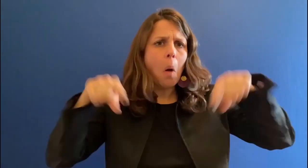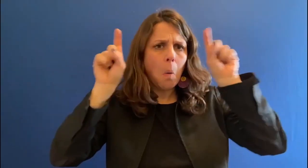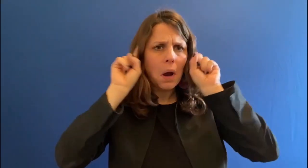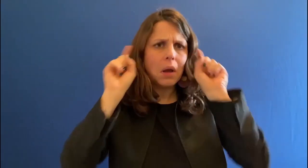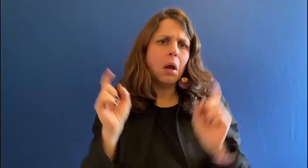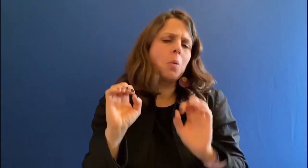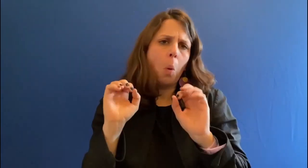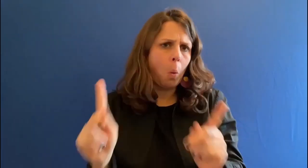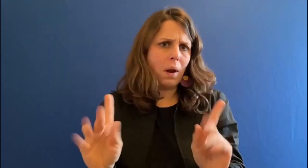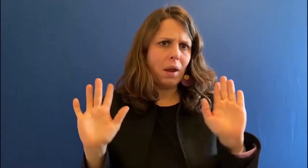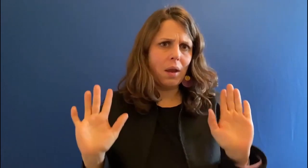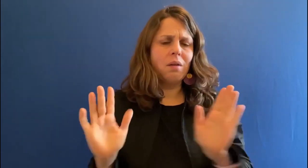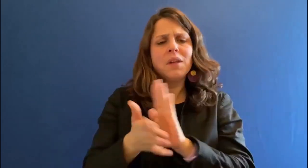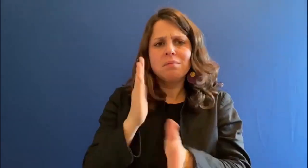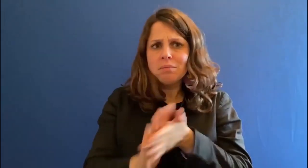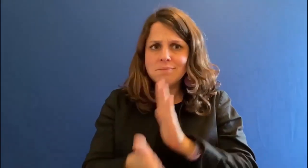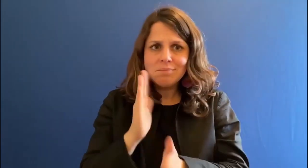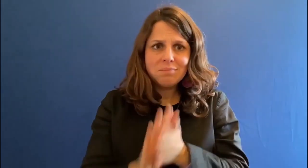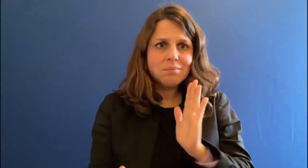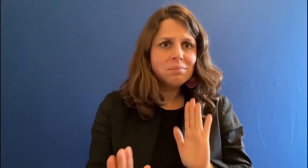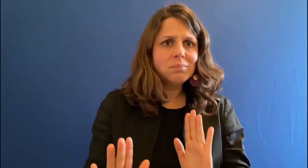I have hearing aids. That´s okay and that´s it.